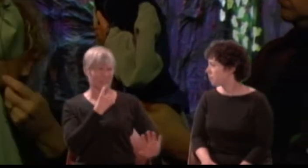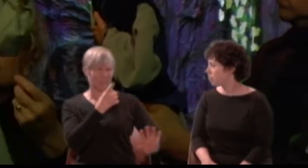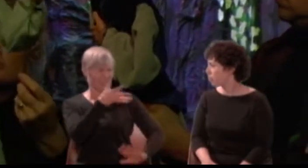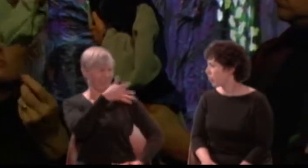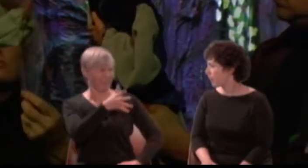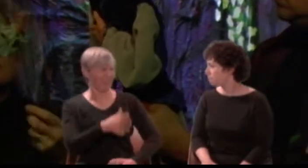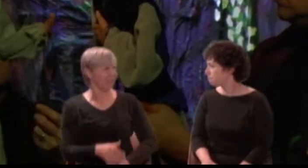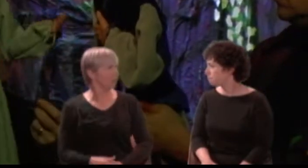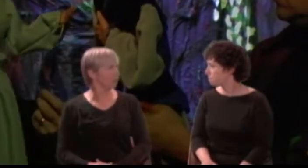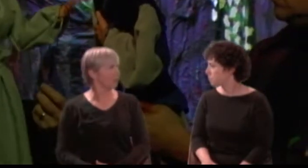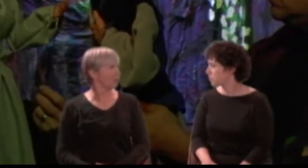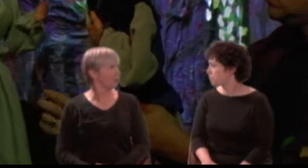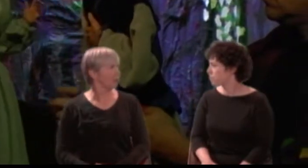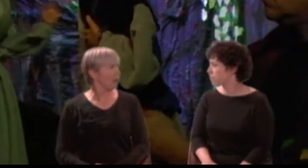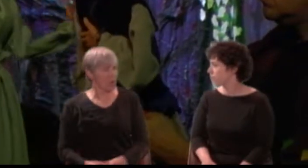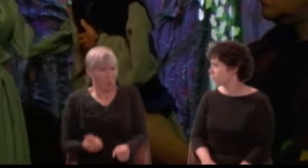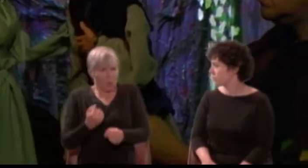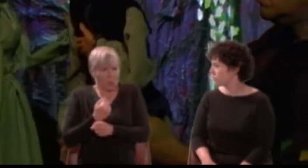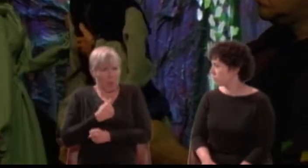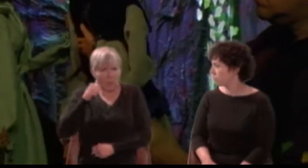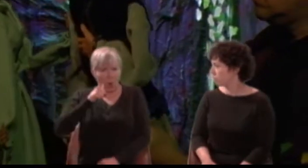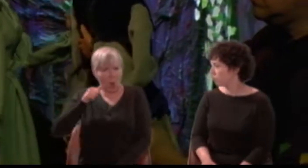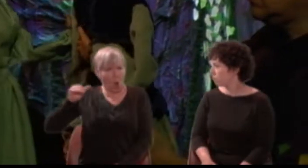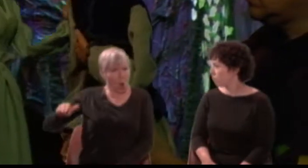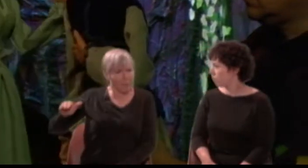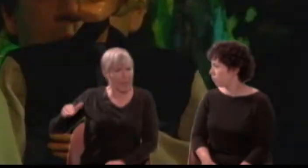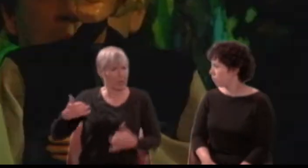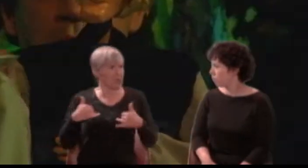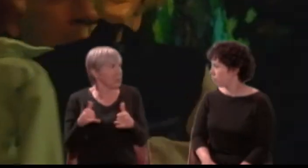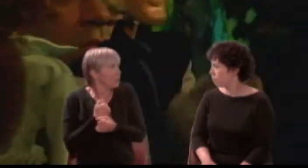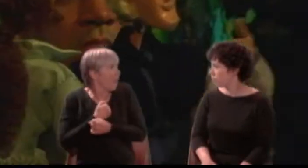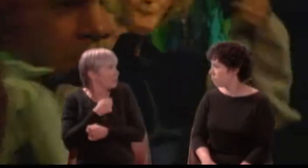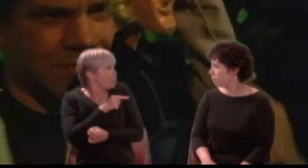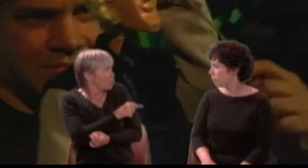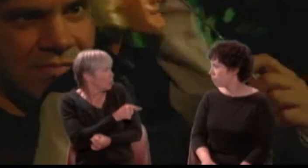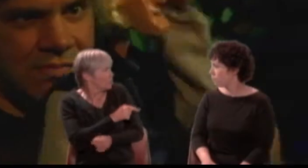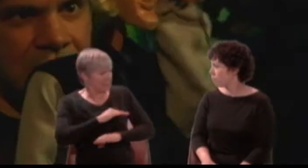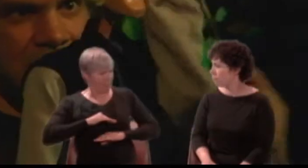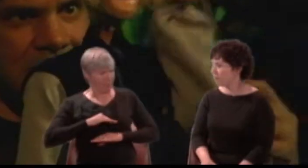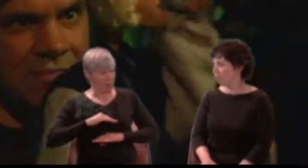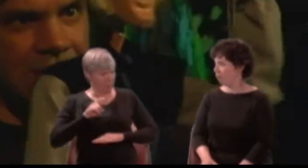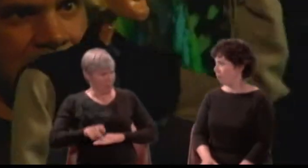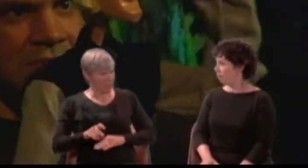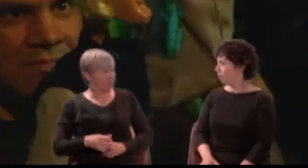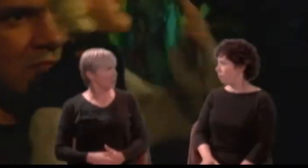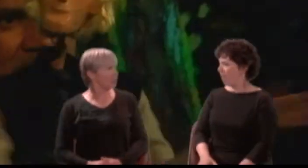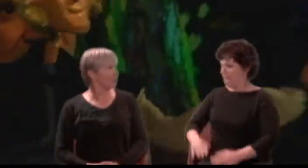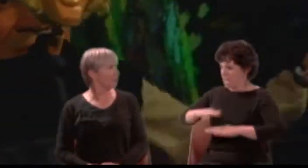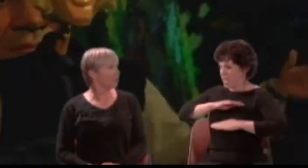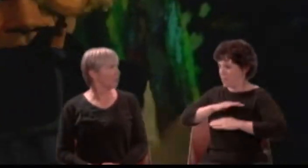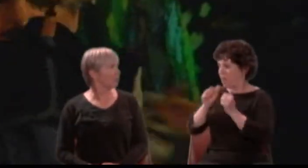What though he love your Hermia? Hermia still loves you. Then be content. Lysander: Content with Hermia? No!